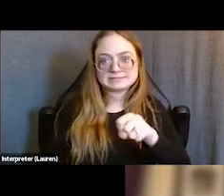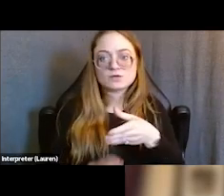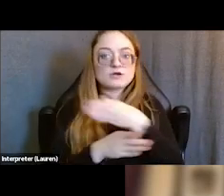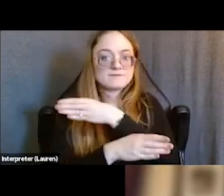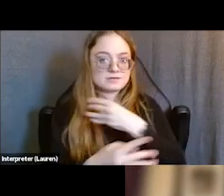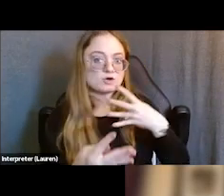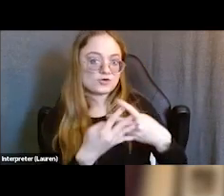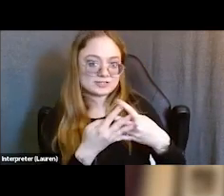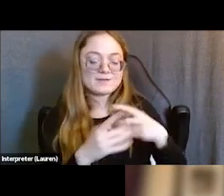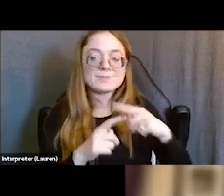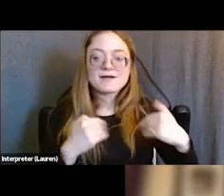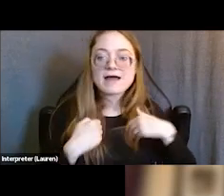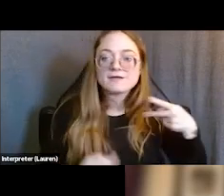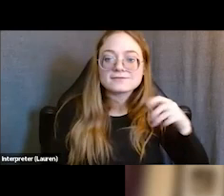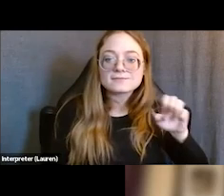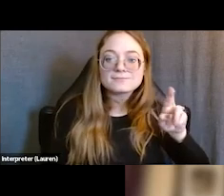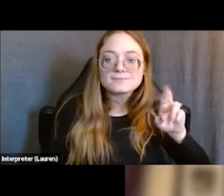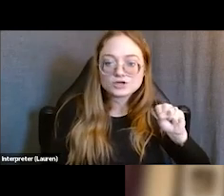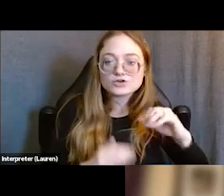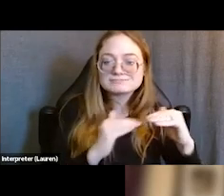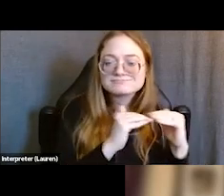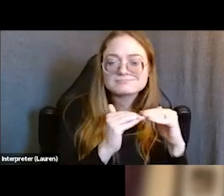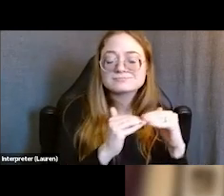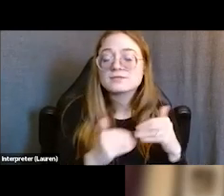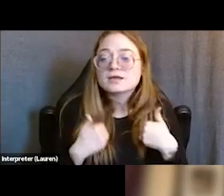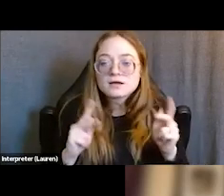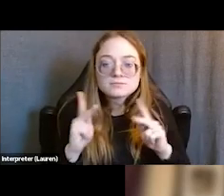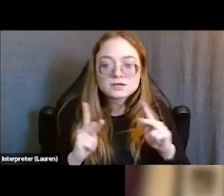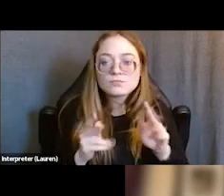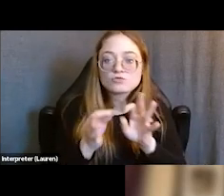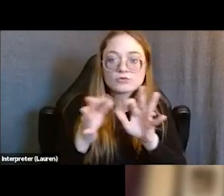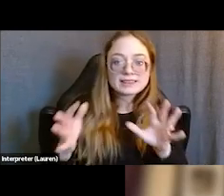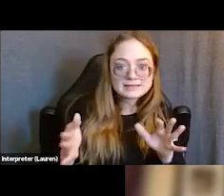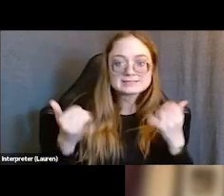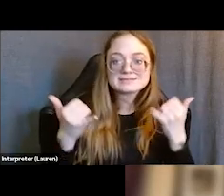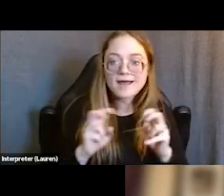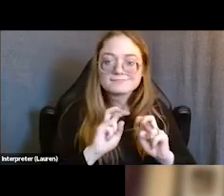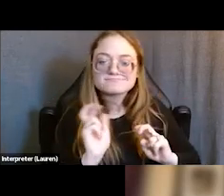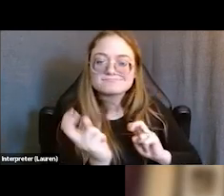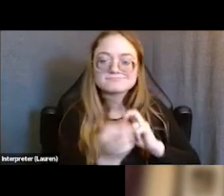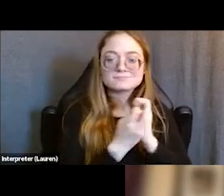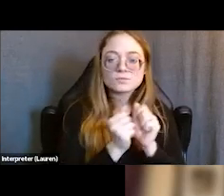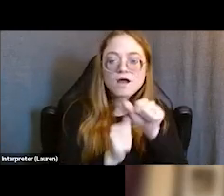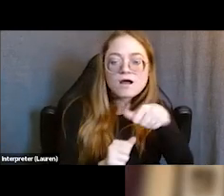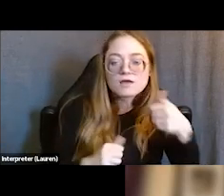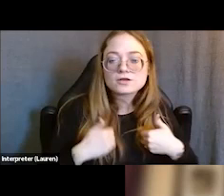having these young people who are getting out of these jails and prisons sit in spaces with other young people who are getting out of these jails and prisons